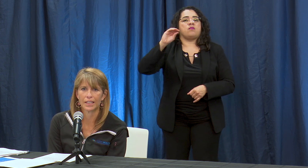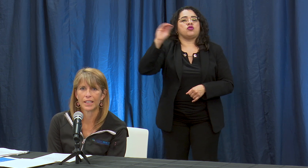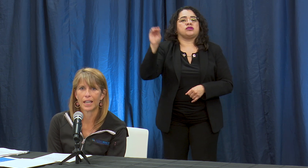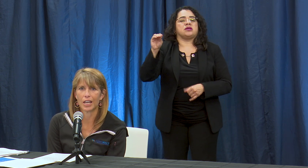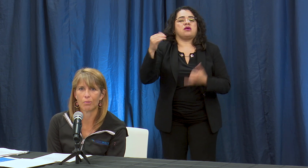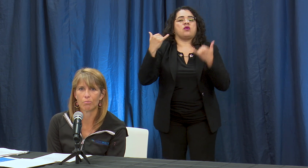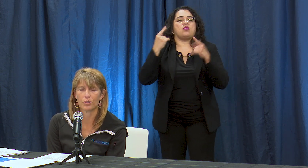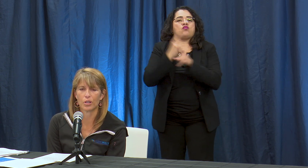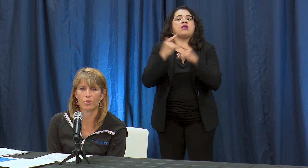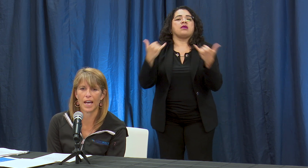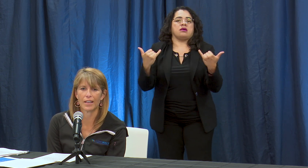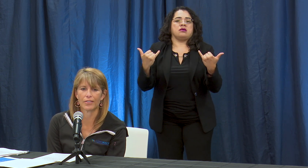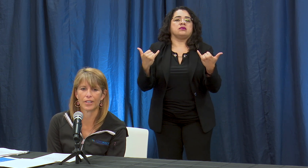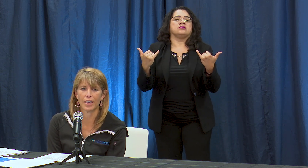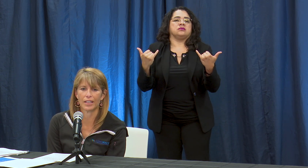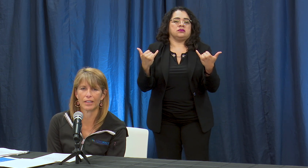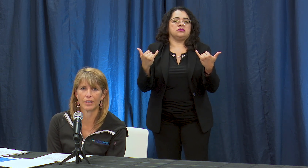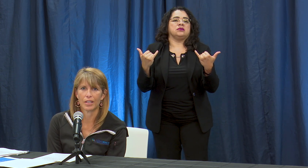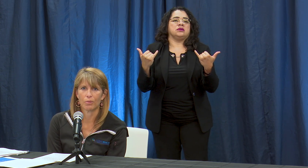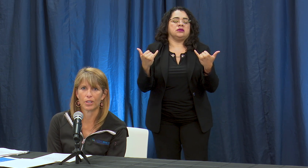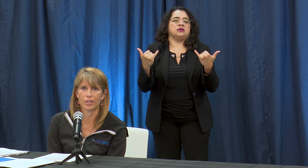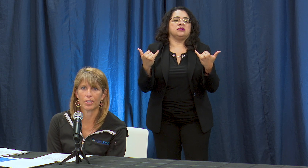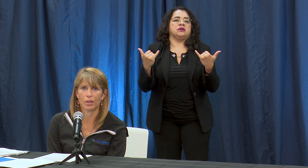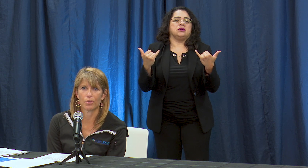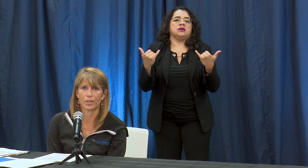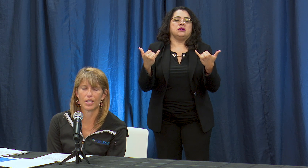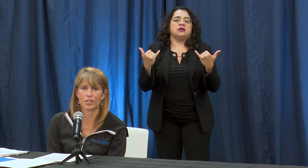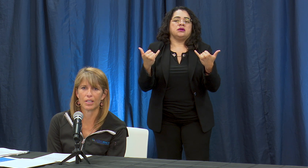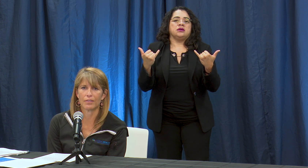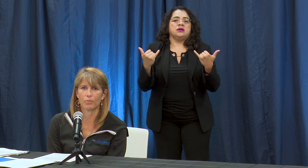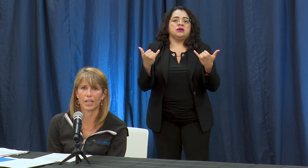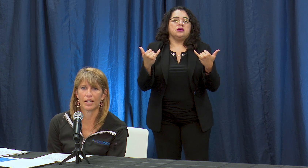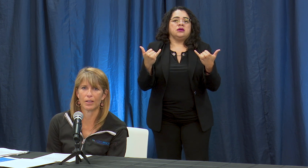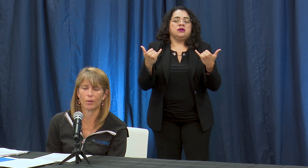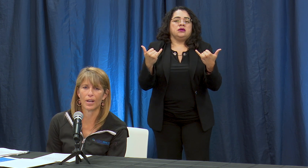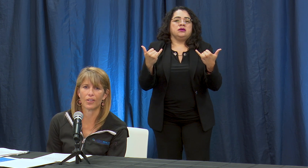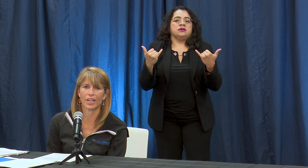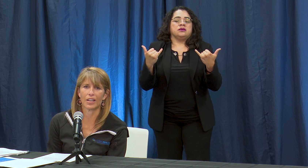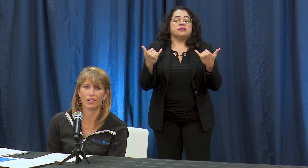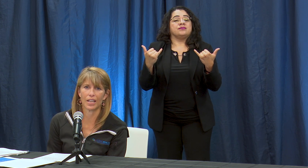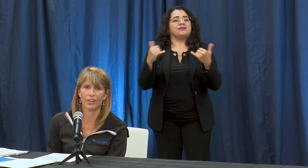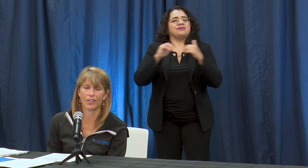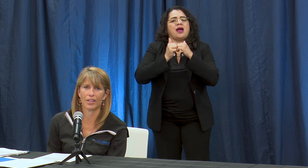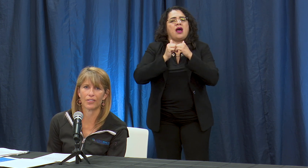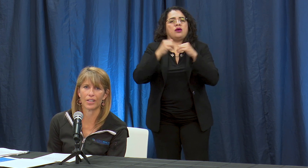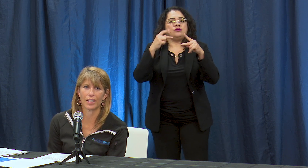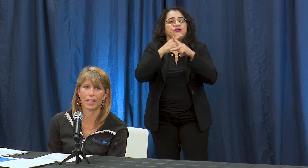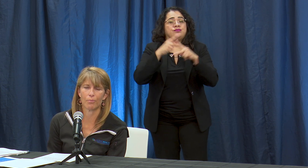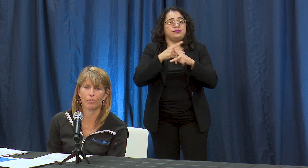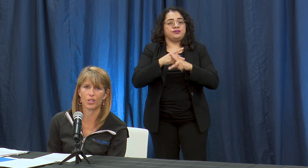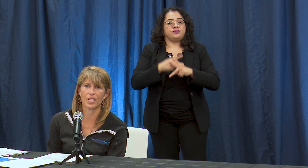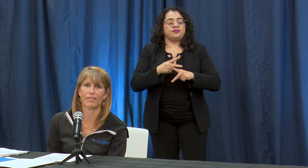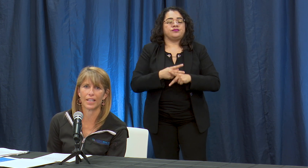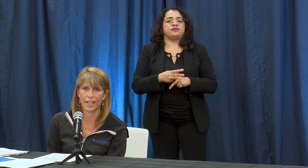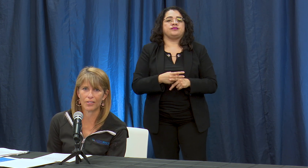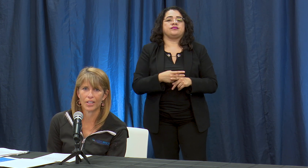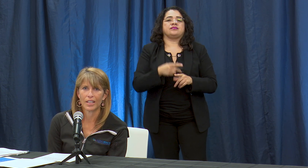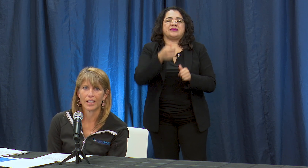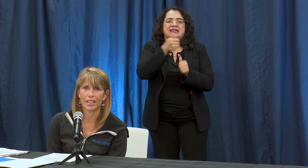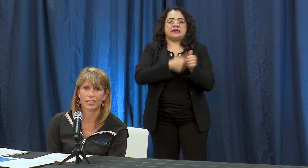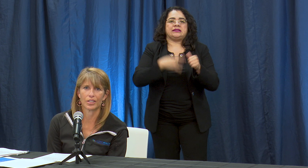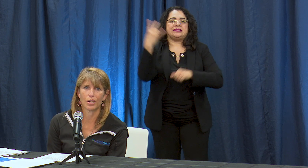so the way it's calculated is per 7 days and so